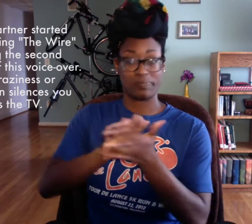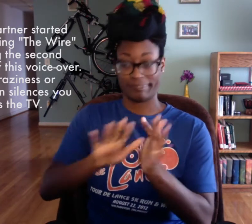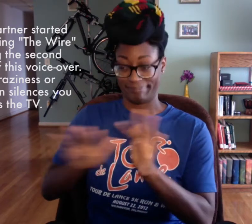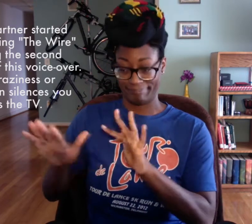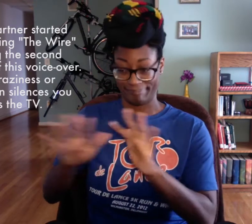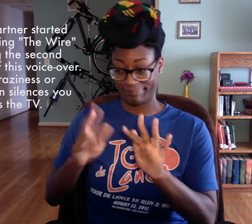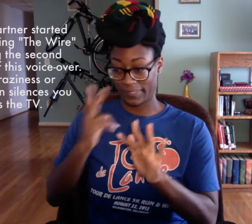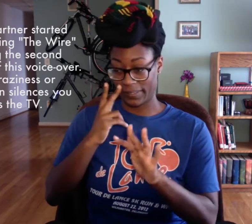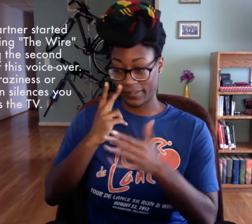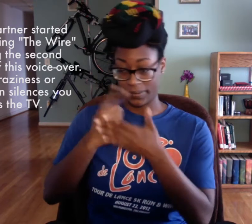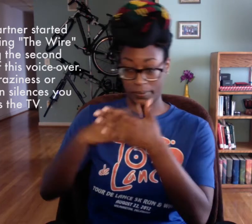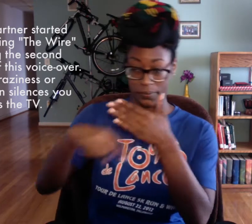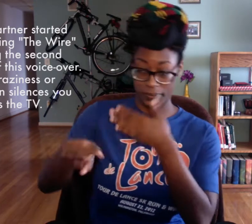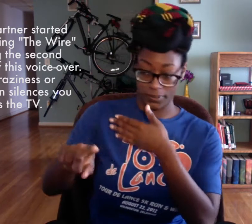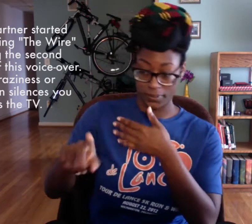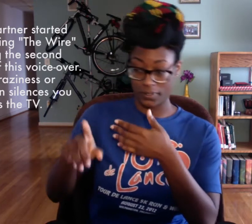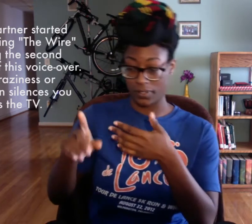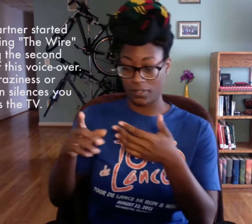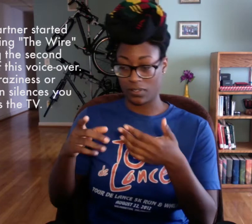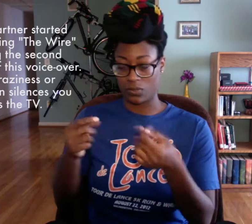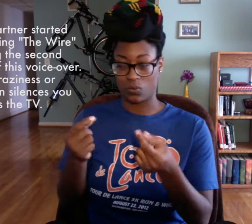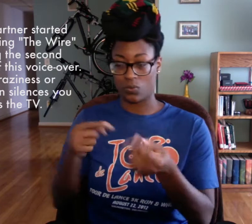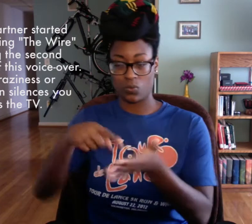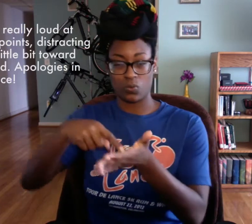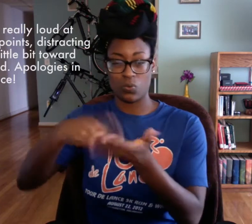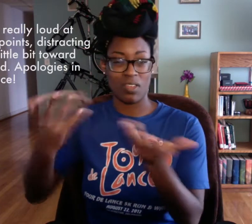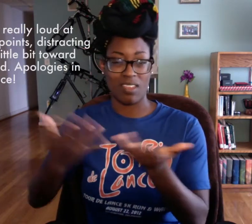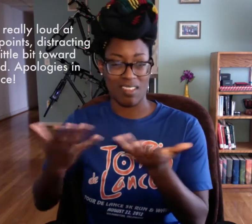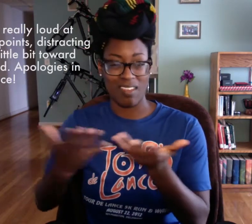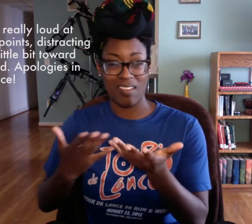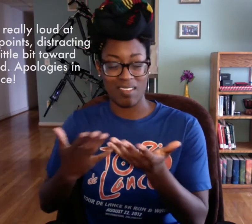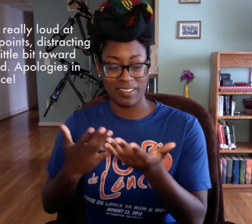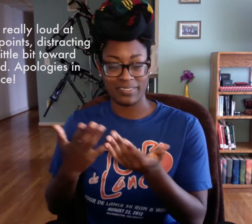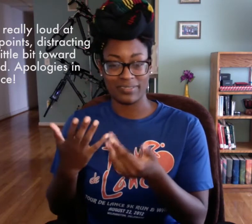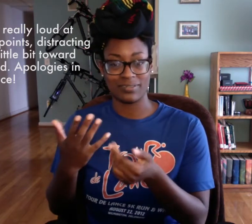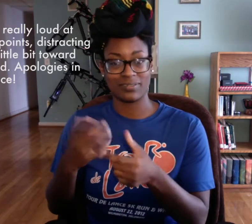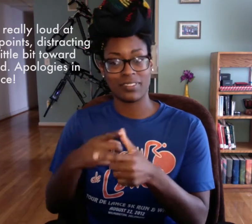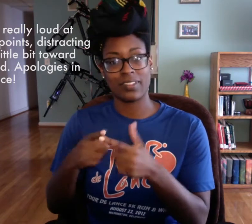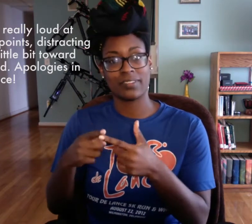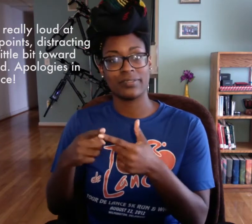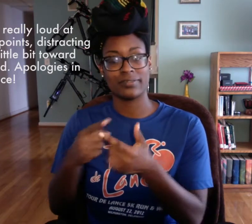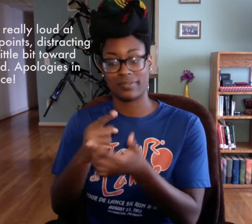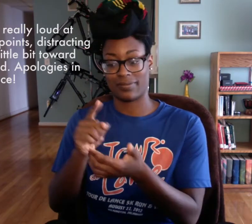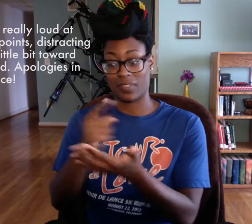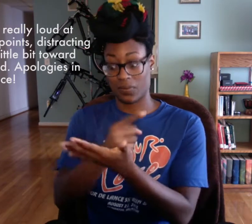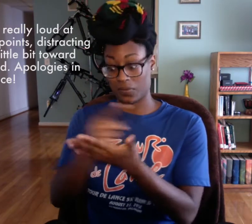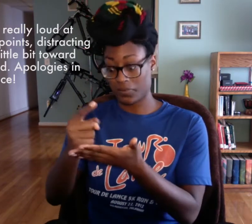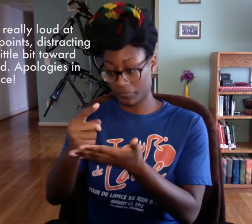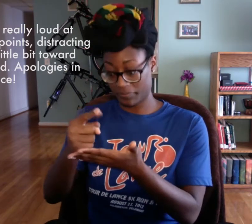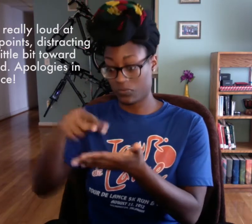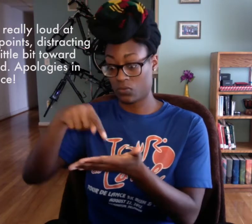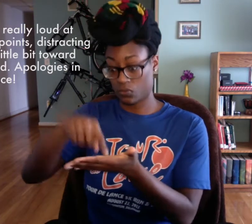Then focus on school work and see what's due next week, what do I have to do?